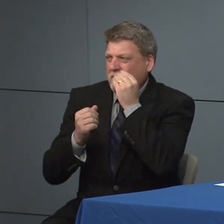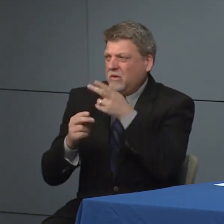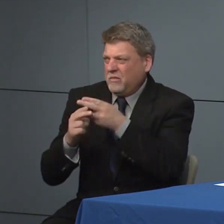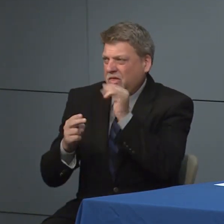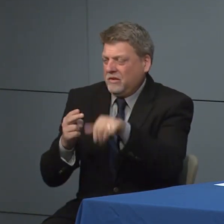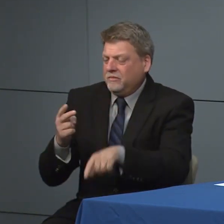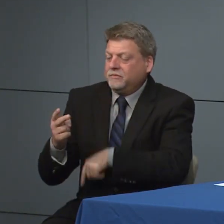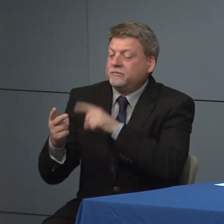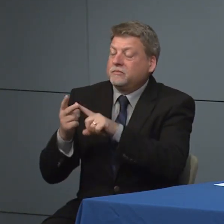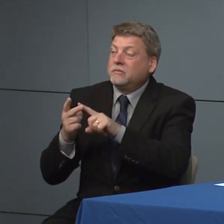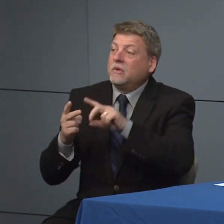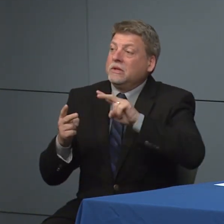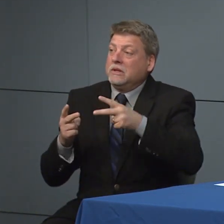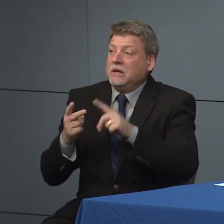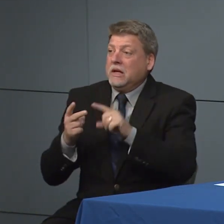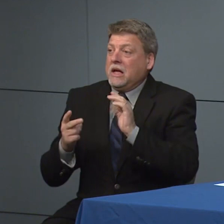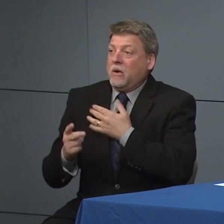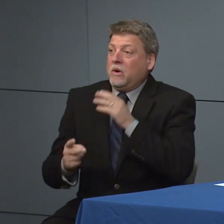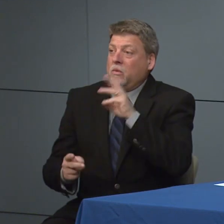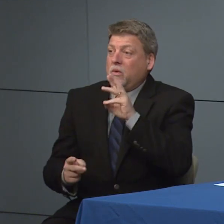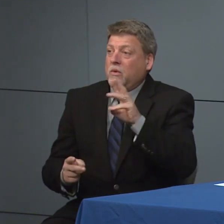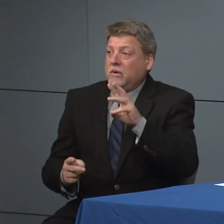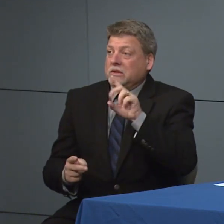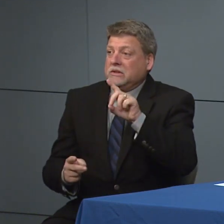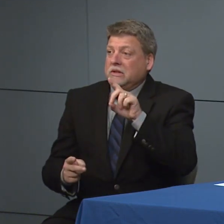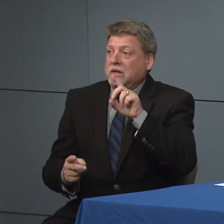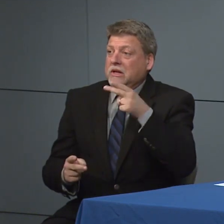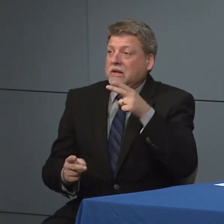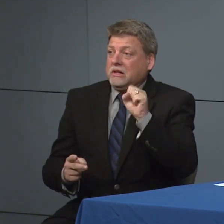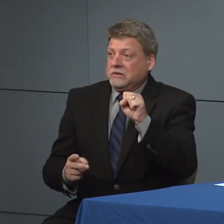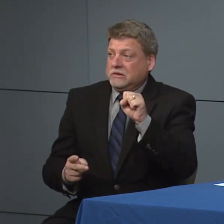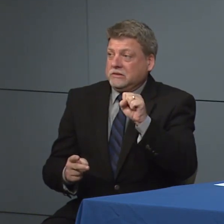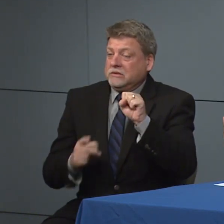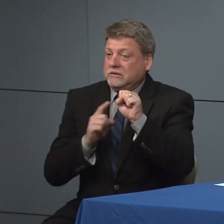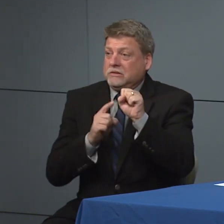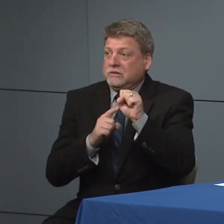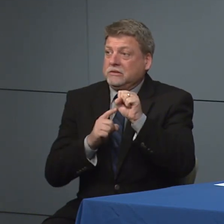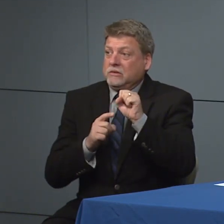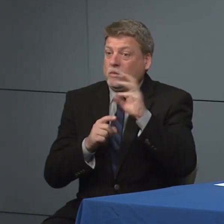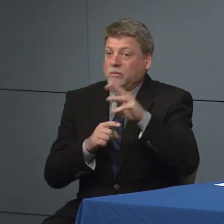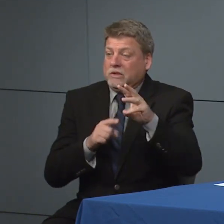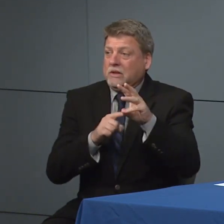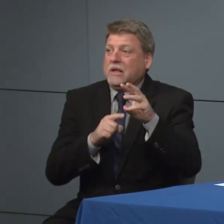website. We have dashboard we're putting up before 11